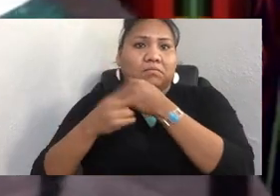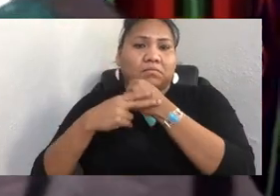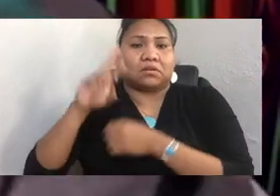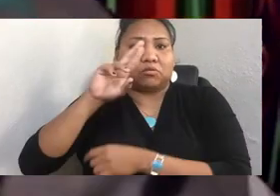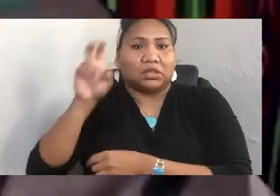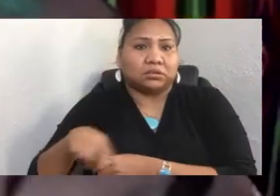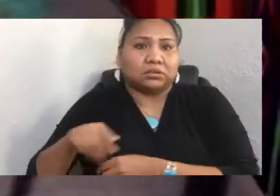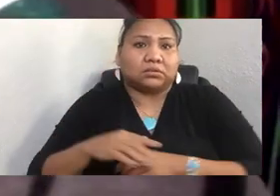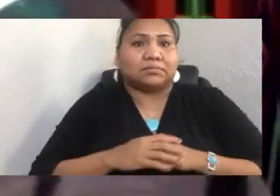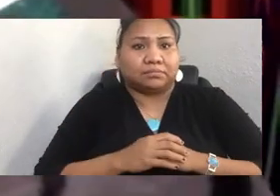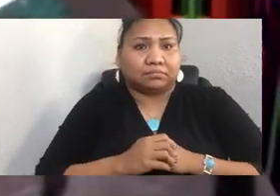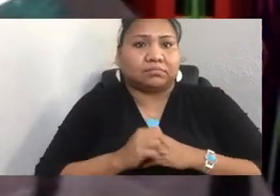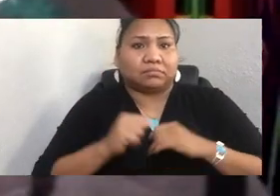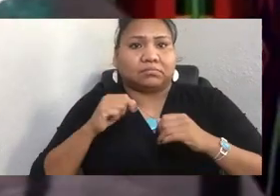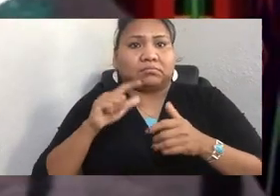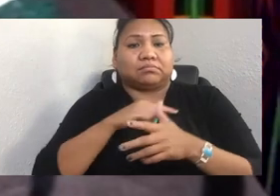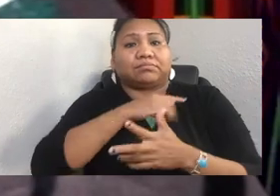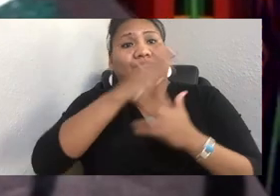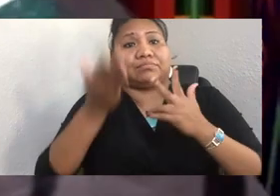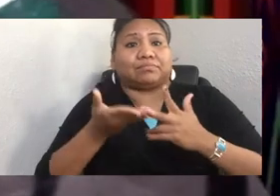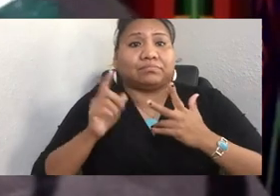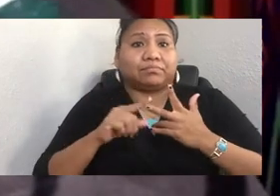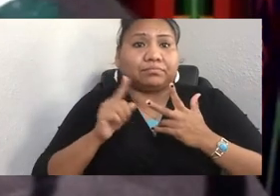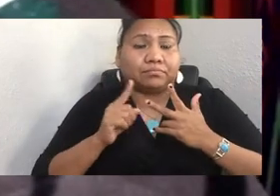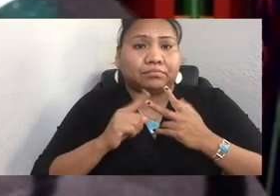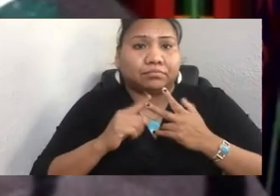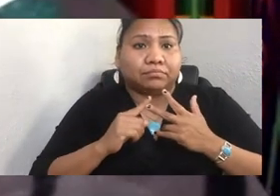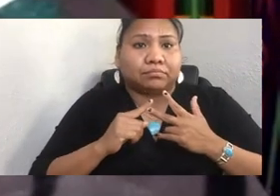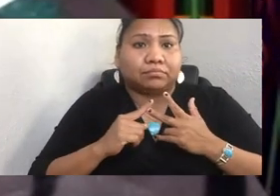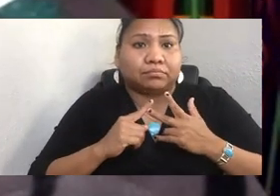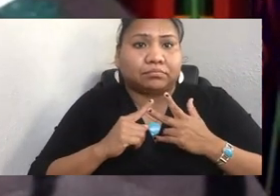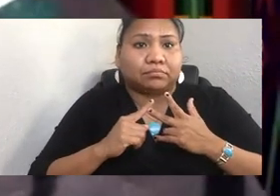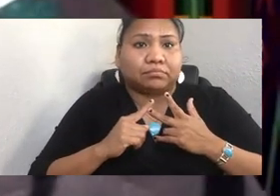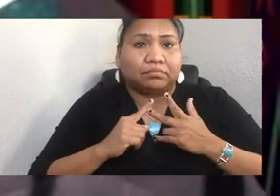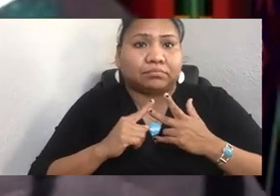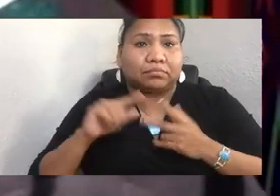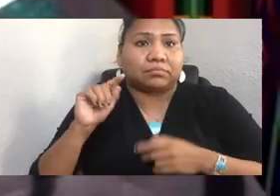our virtual floor-- over to for an opening prayer.